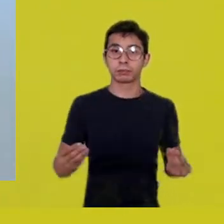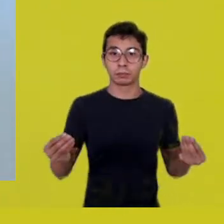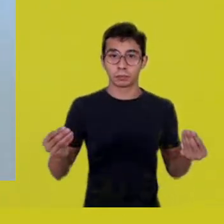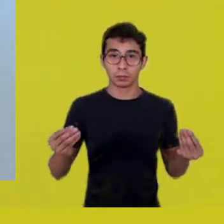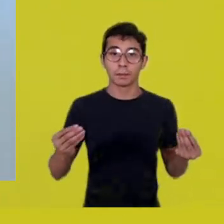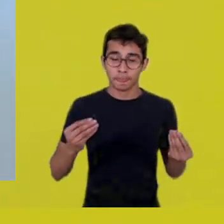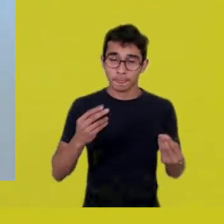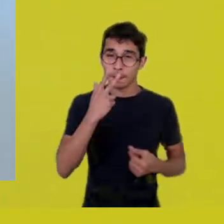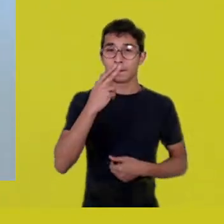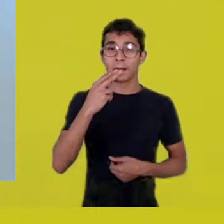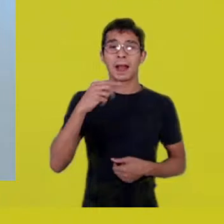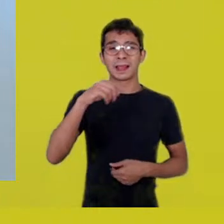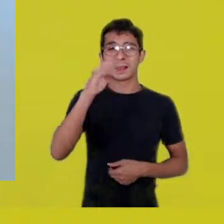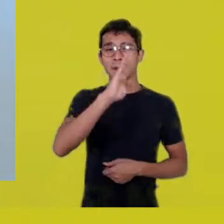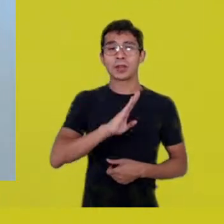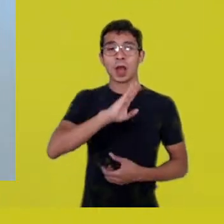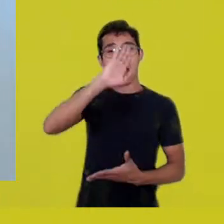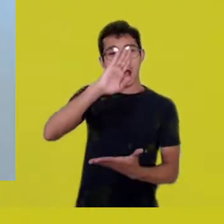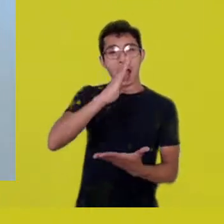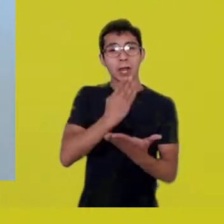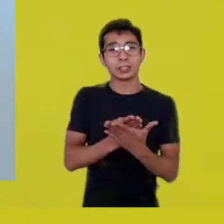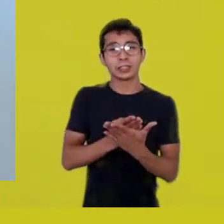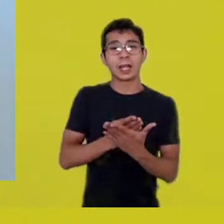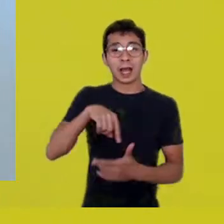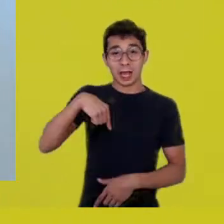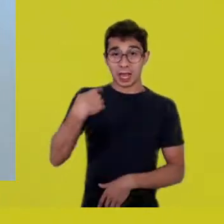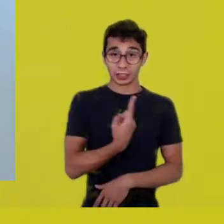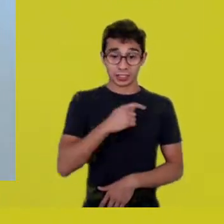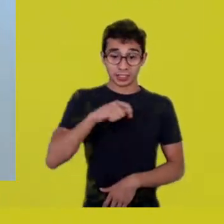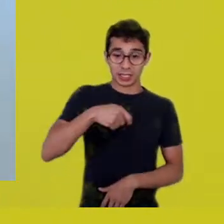and Caetano Veloso, when he sang about Catholic America,